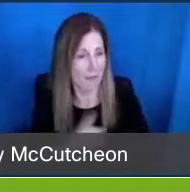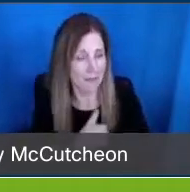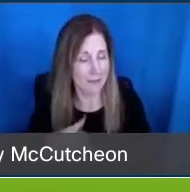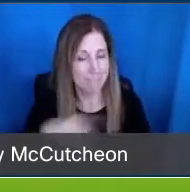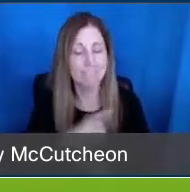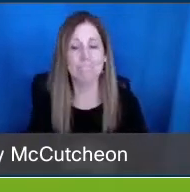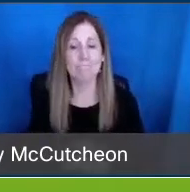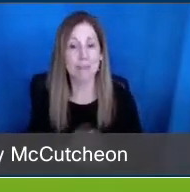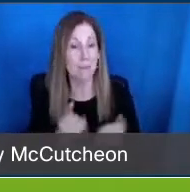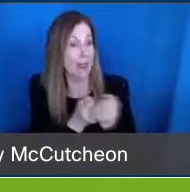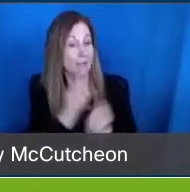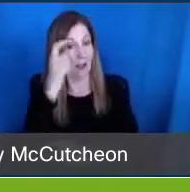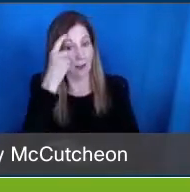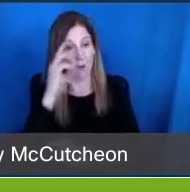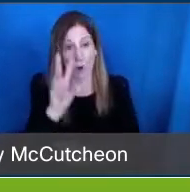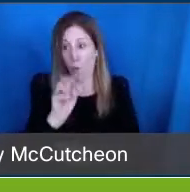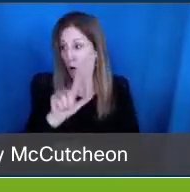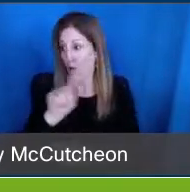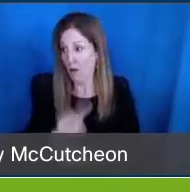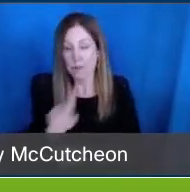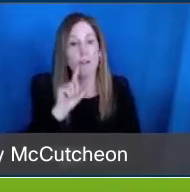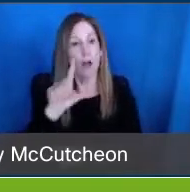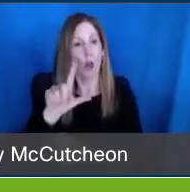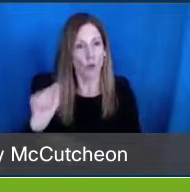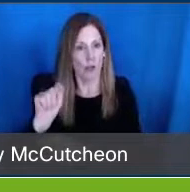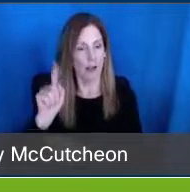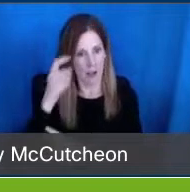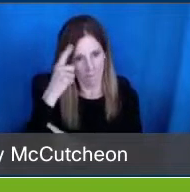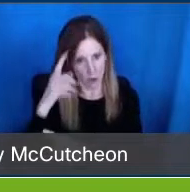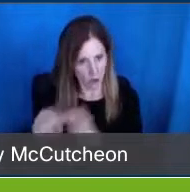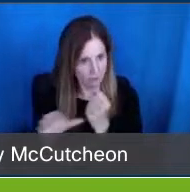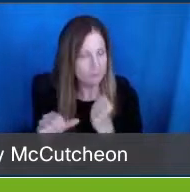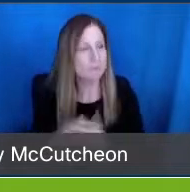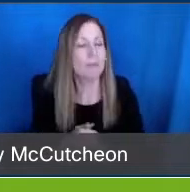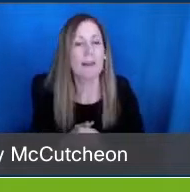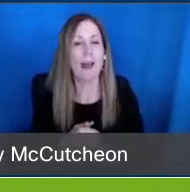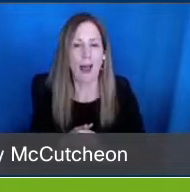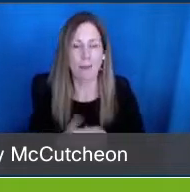[man] On behalf of Governor Walz and the lieutenant governor, I'm really proud to present a proclamation to celebrate